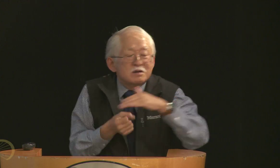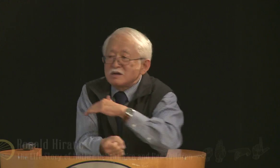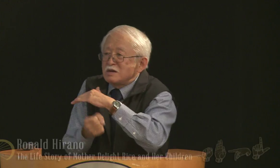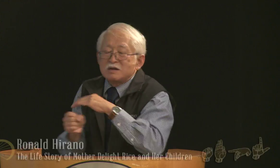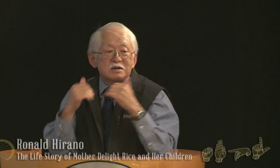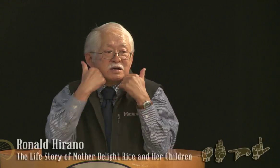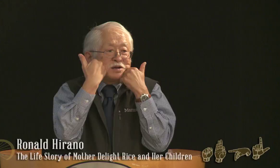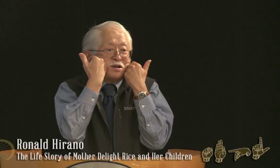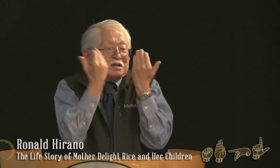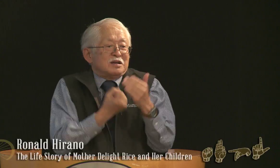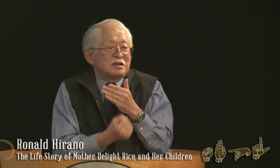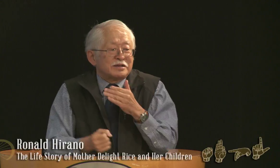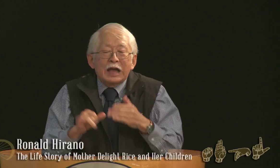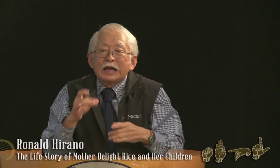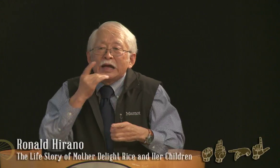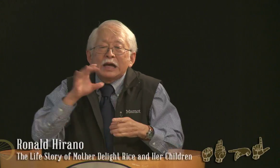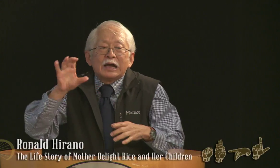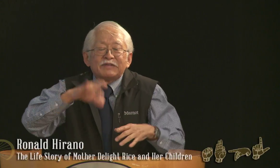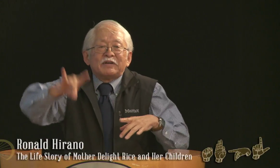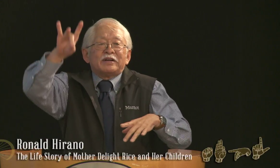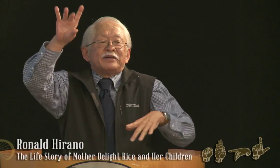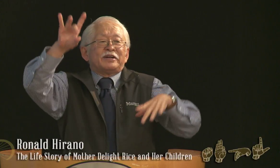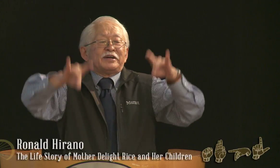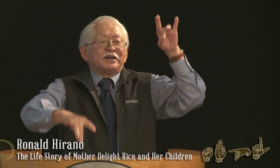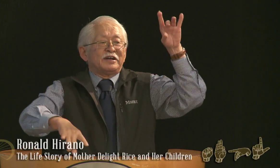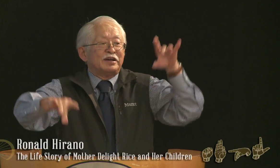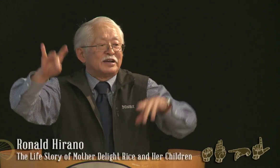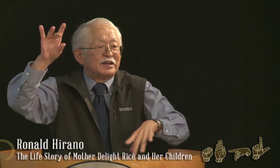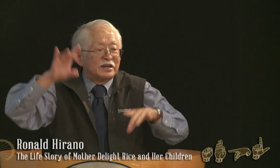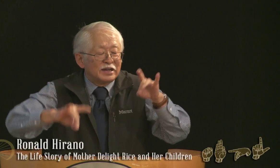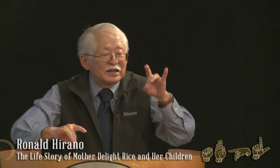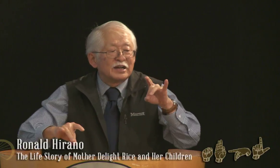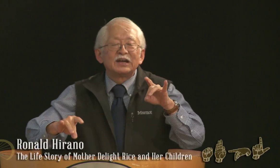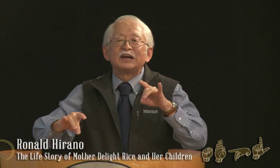by some act that they had done, and they had given birth to deaf people as a result